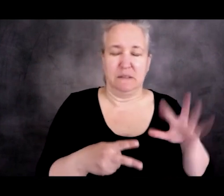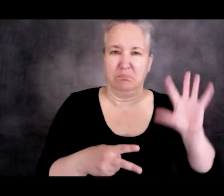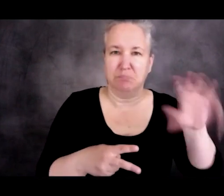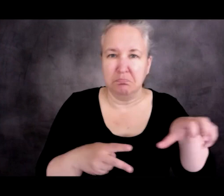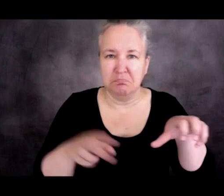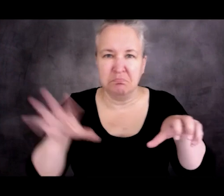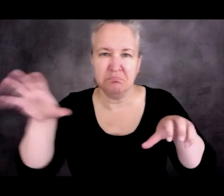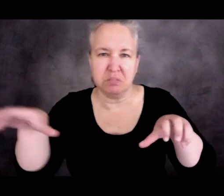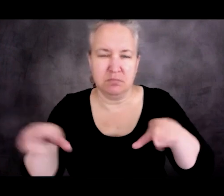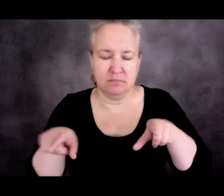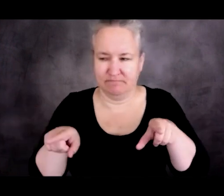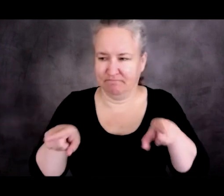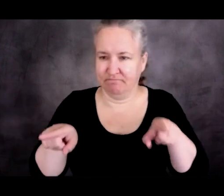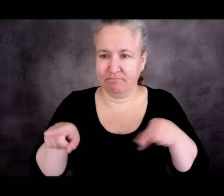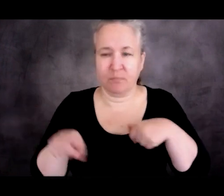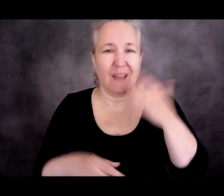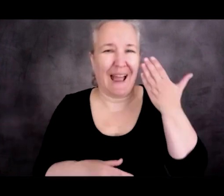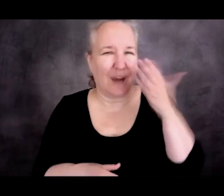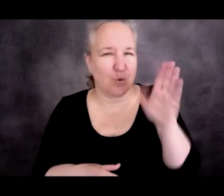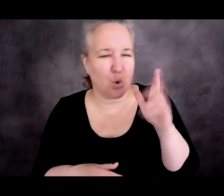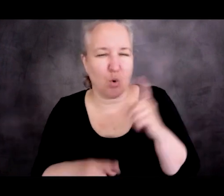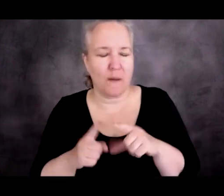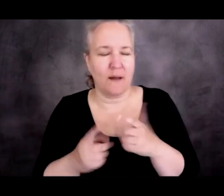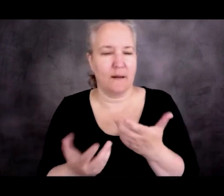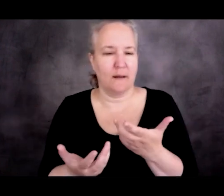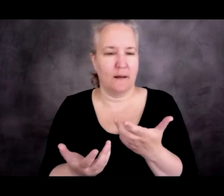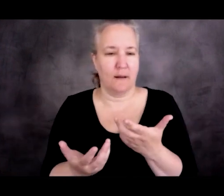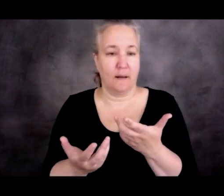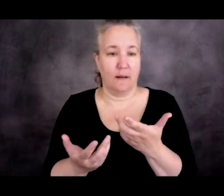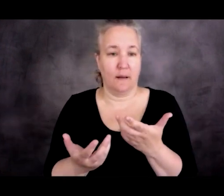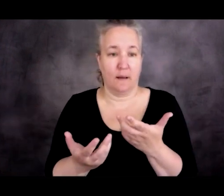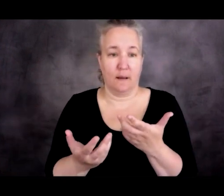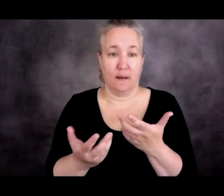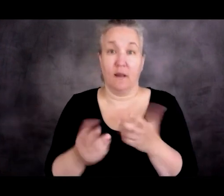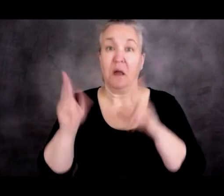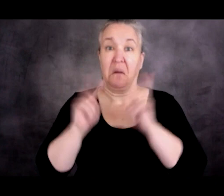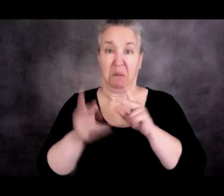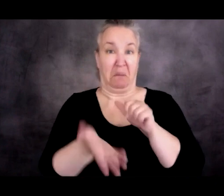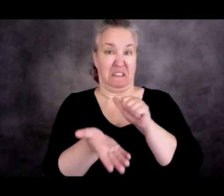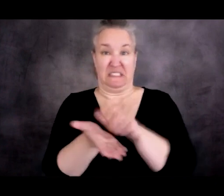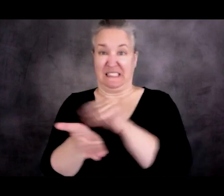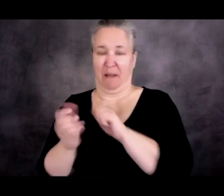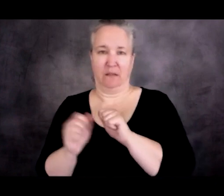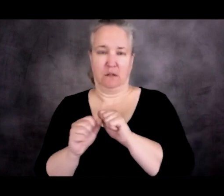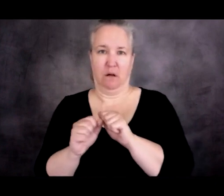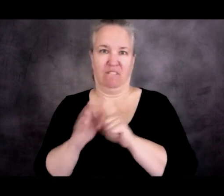Are the displaced people concentrated in these places,